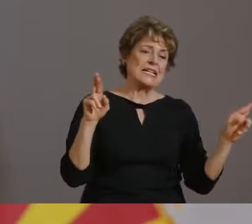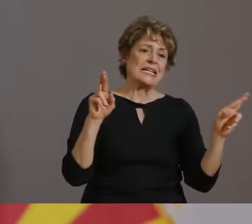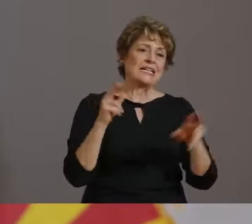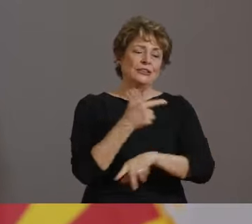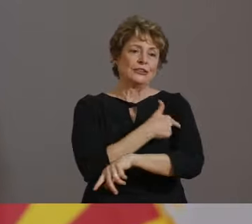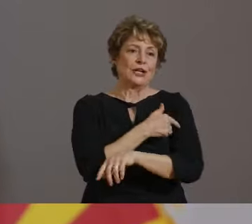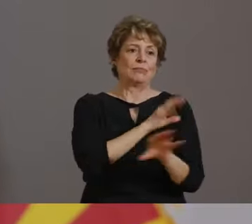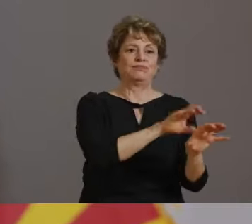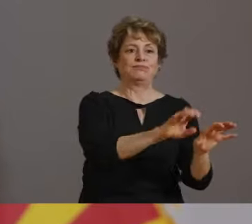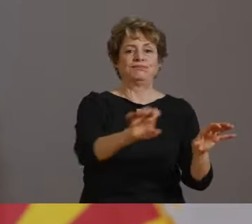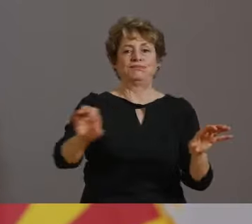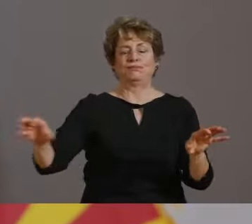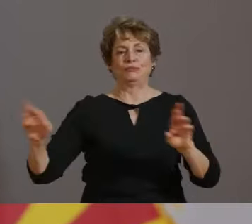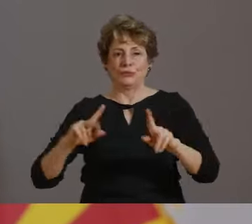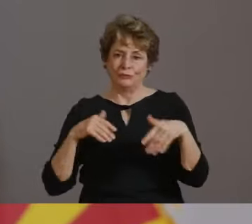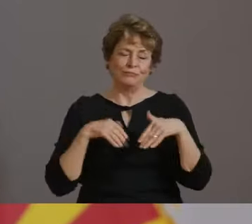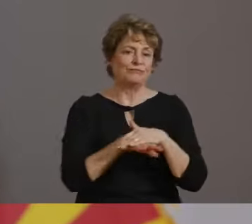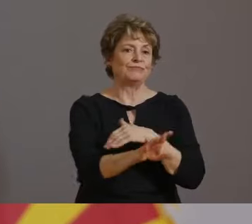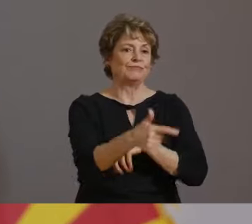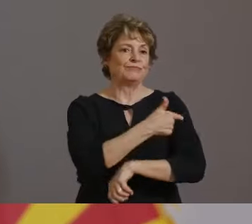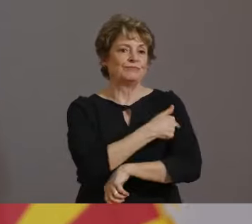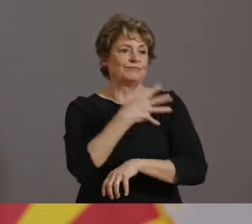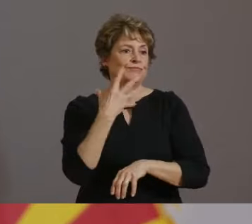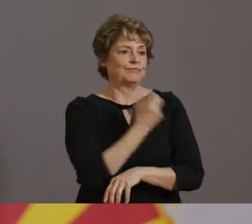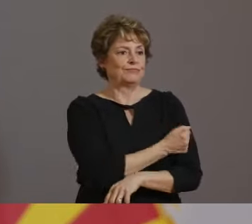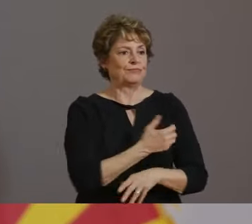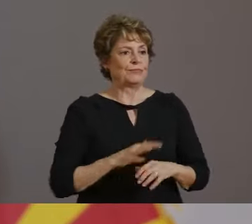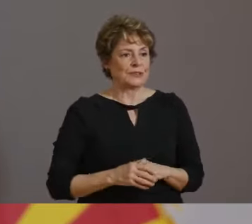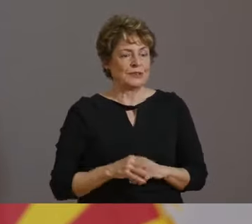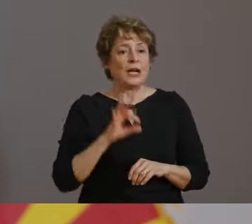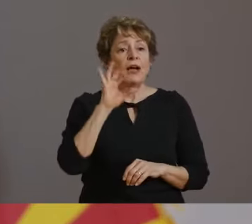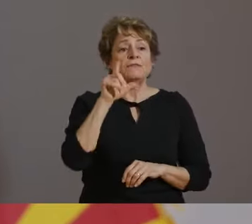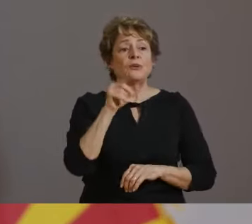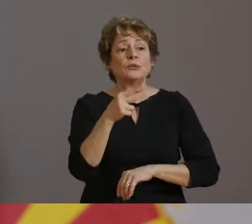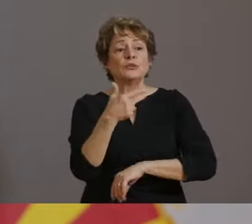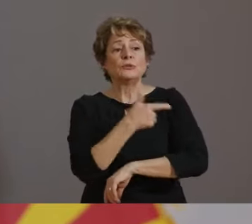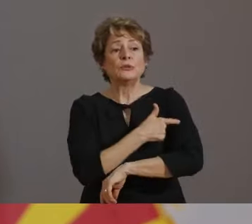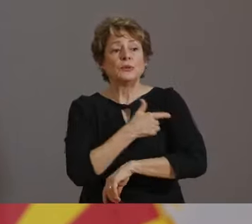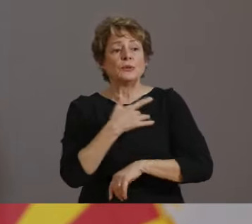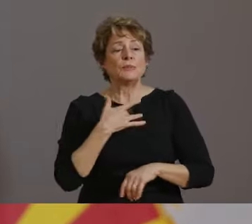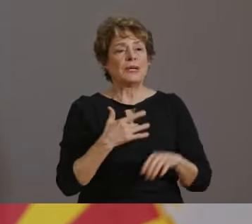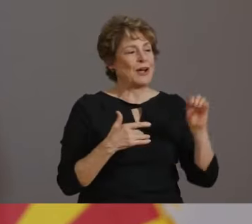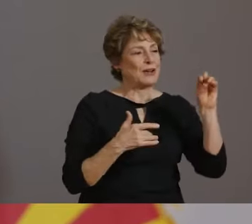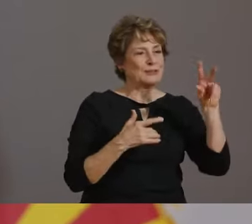OUR TYPICAL FLU SEASON RUNS OCTOBER TO MARCH WITH A PEAK OF CASES AROUND FEBRUARY.